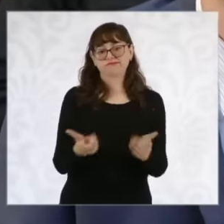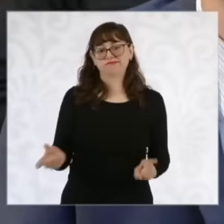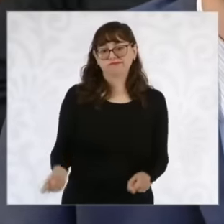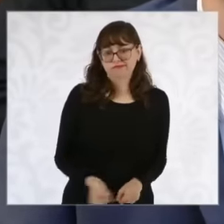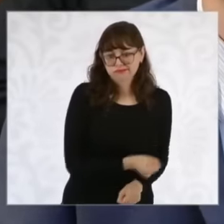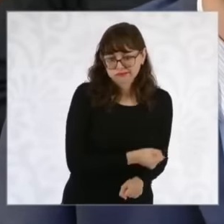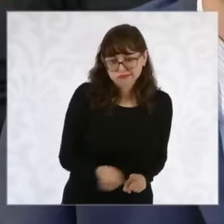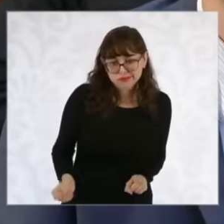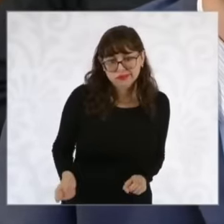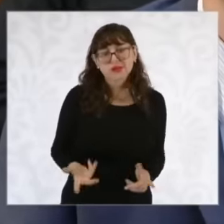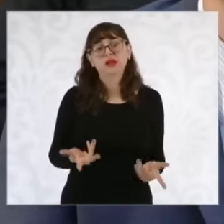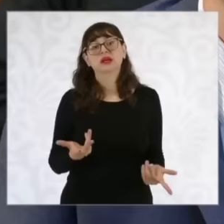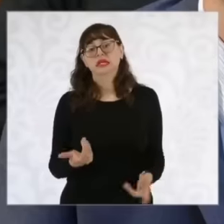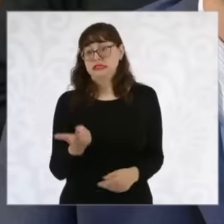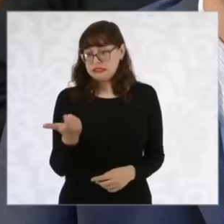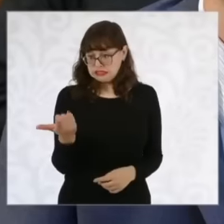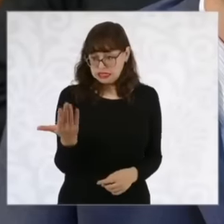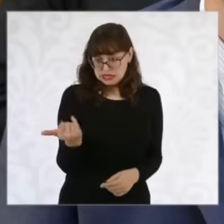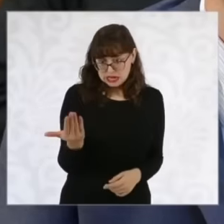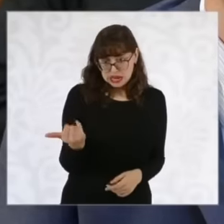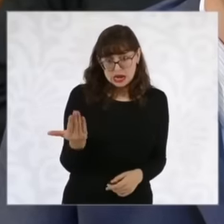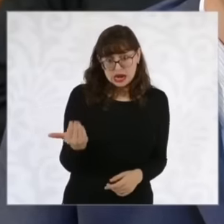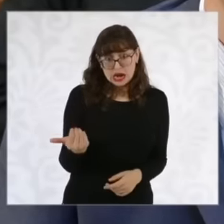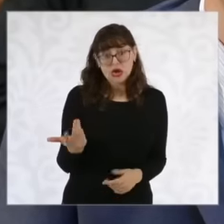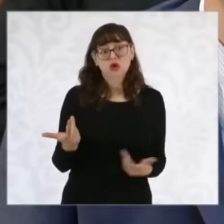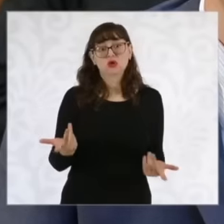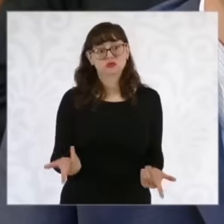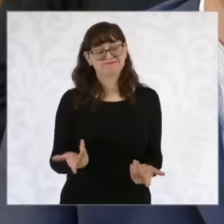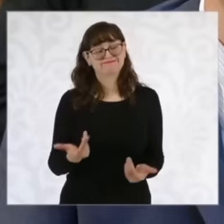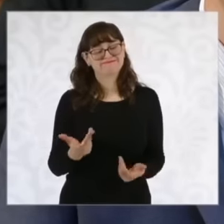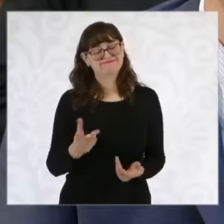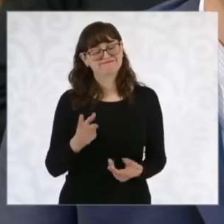they are asking them for money after their work of sexual exploitation that they have there,